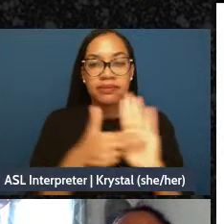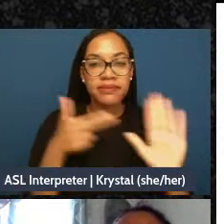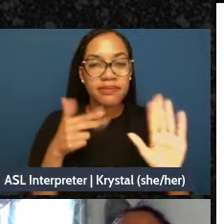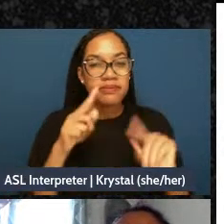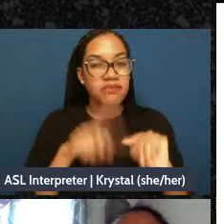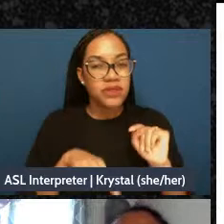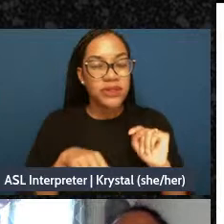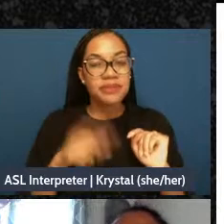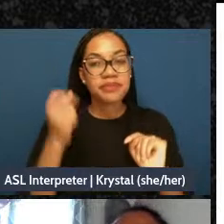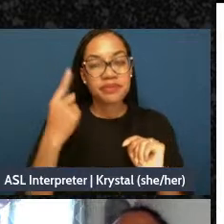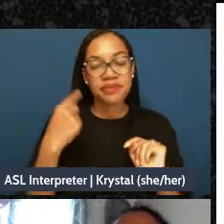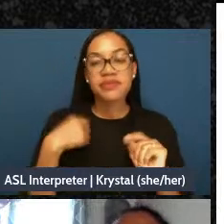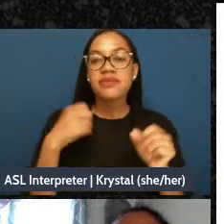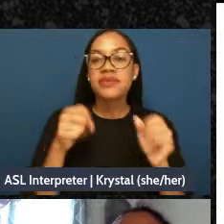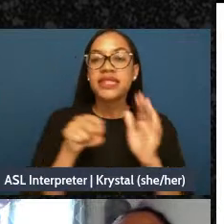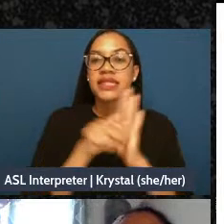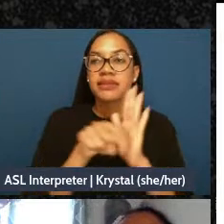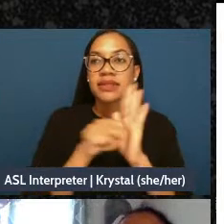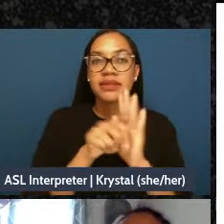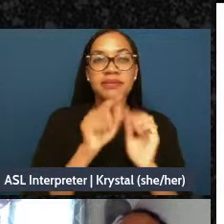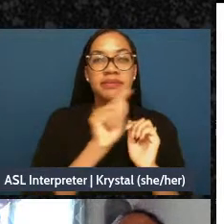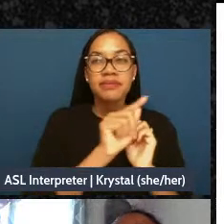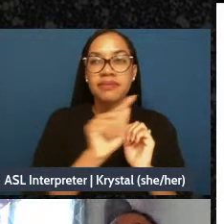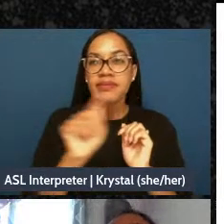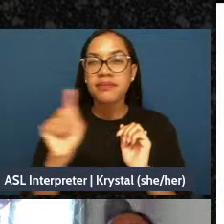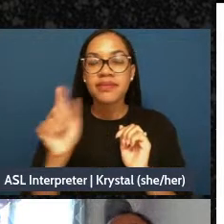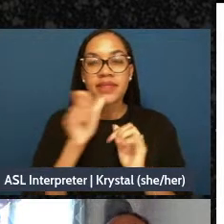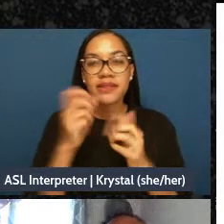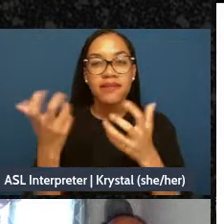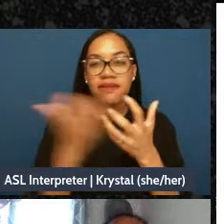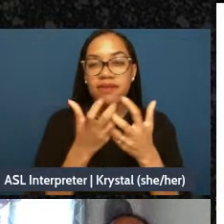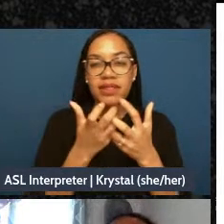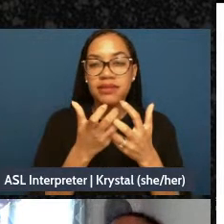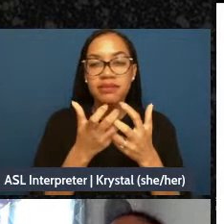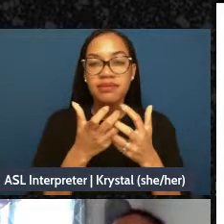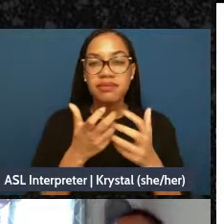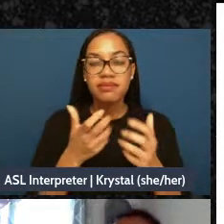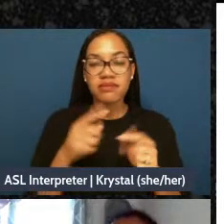that we currently live within for capitalist extraction of our labor to feed the system.